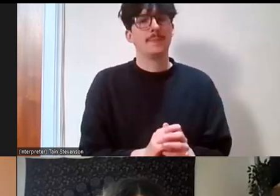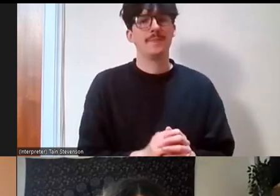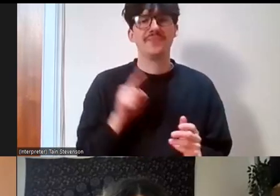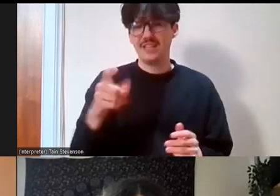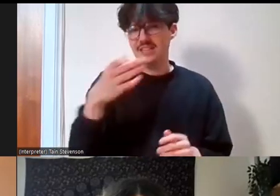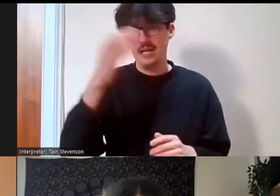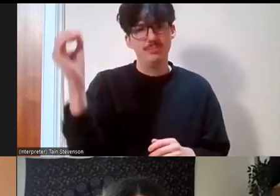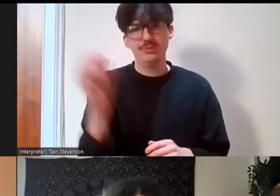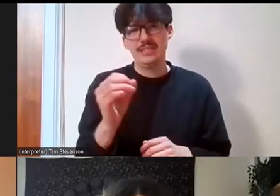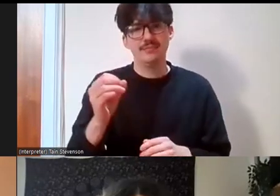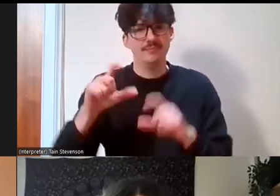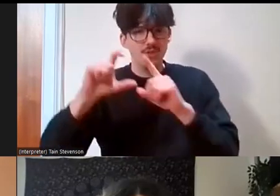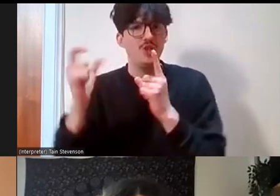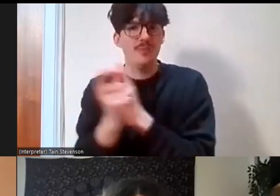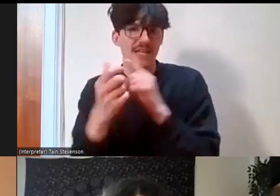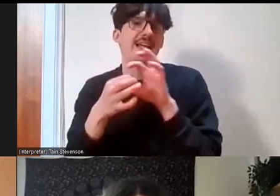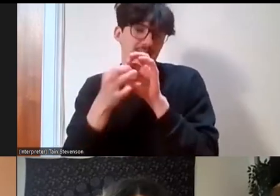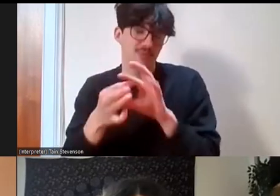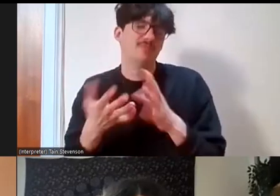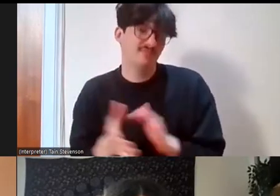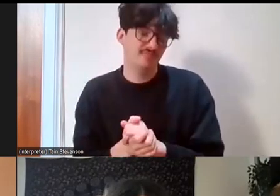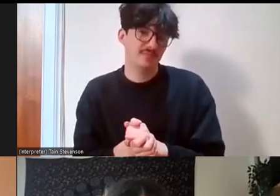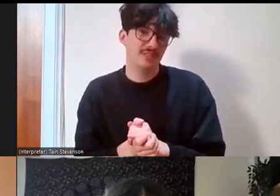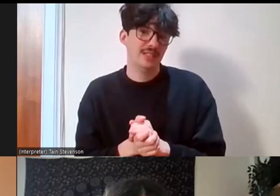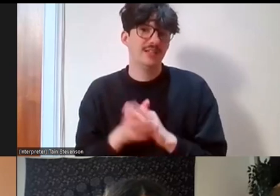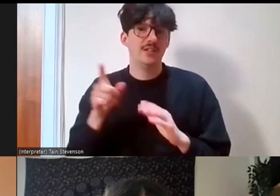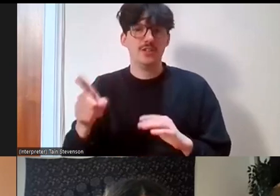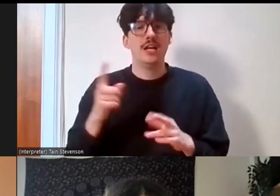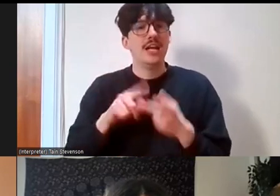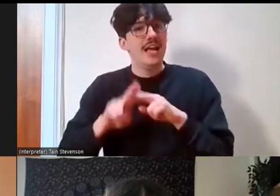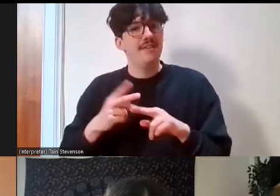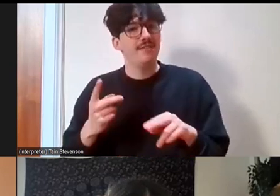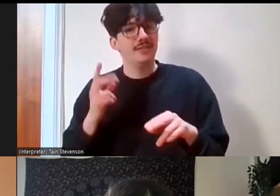You are or you will feel comfortable where you see people that look like you, that sound like you,